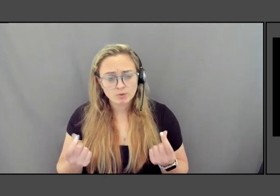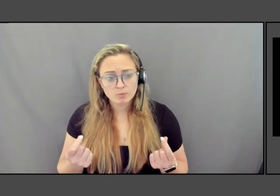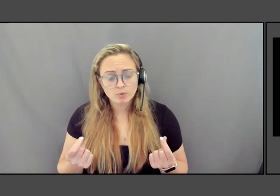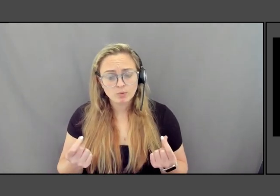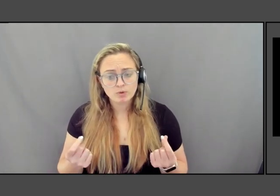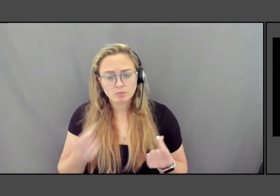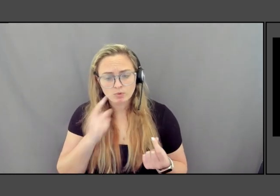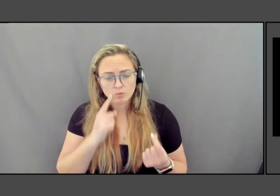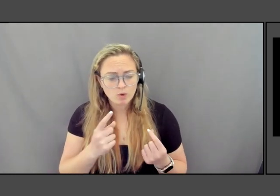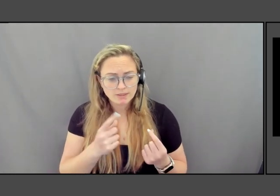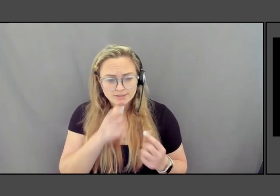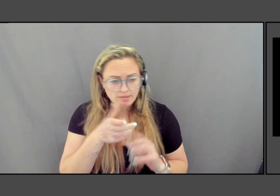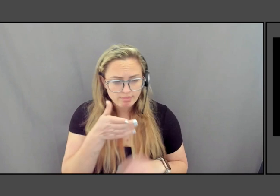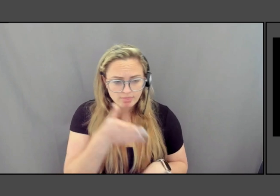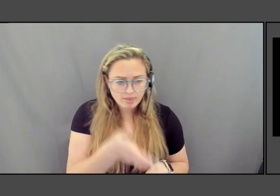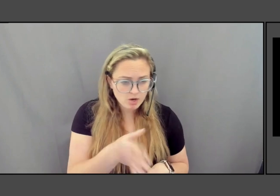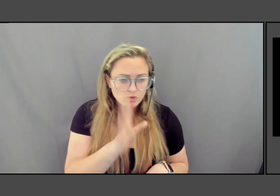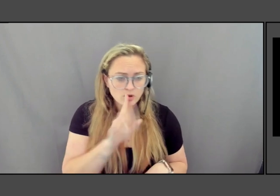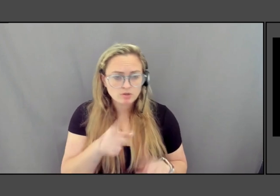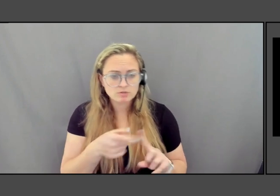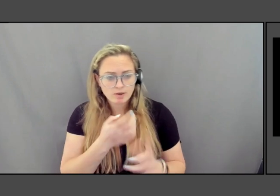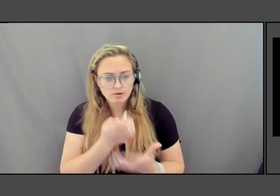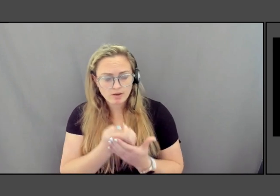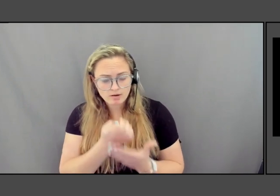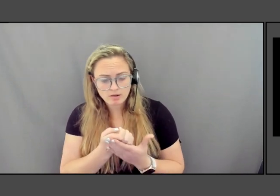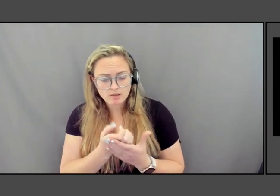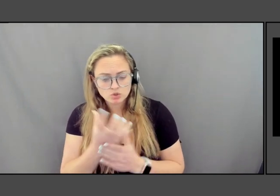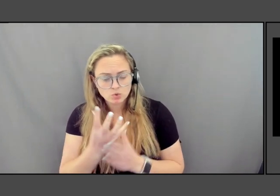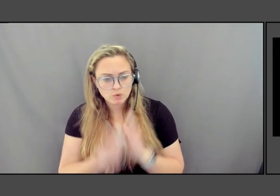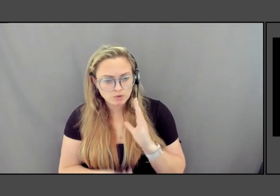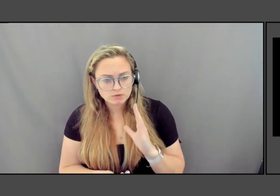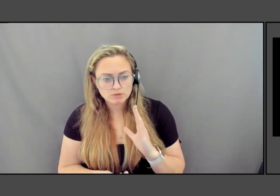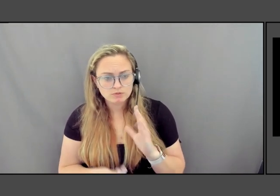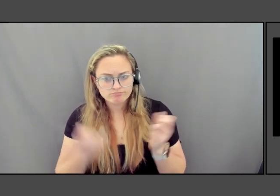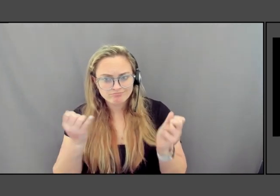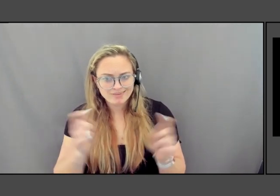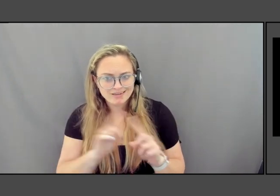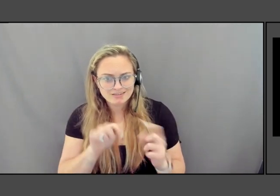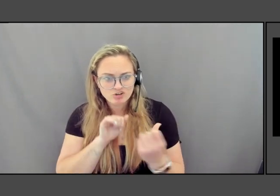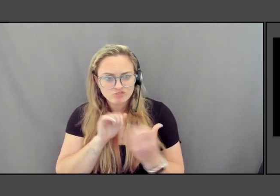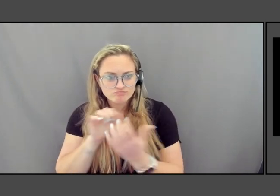about ecological loss in a in many different ways. So that's sort of something.